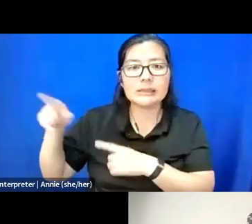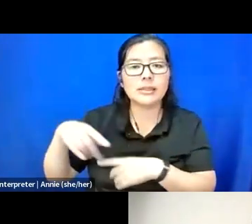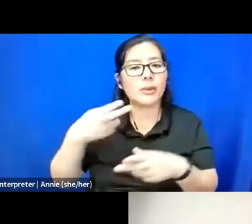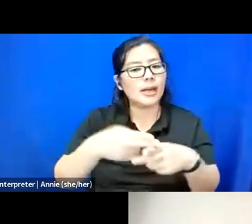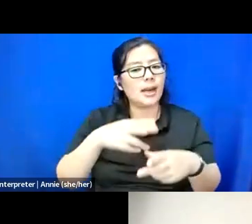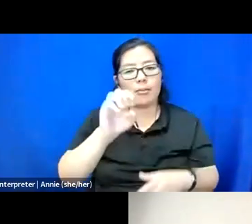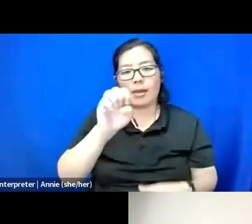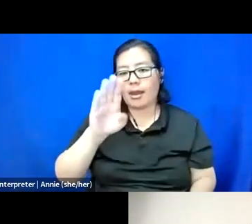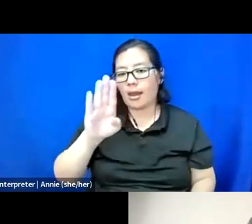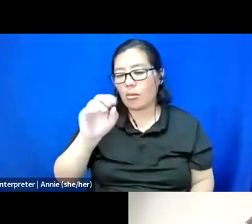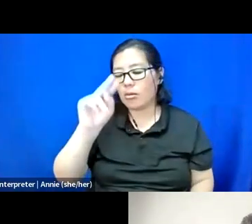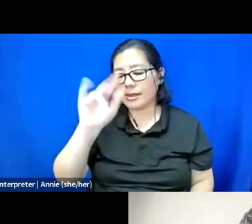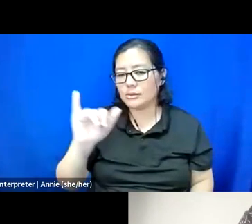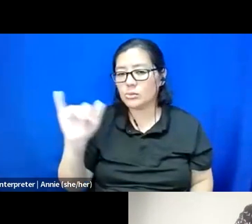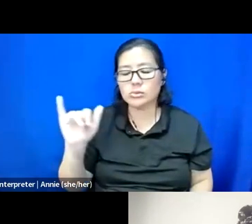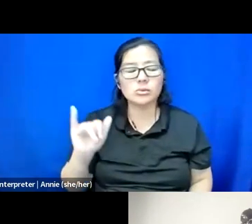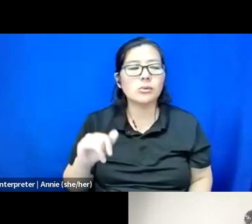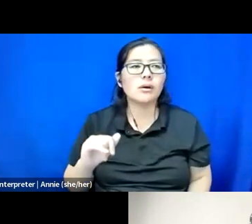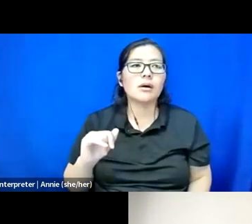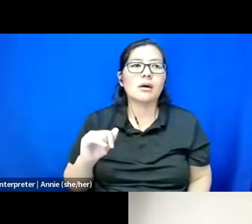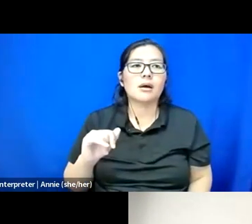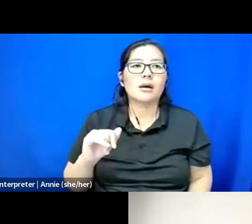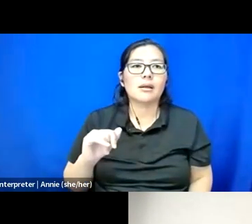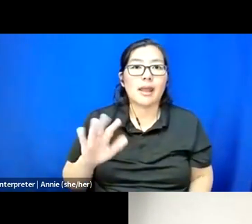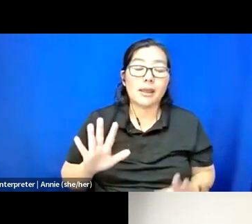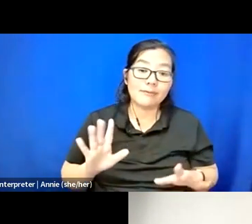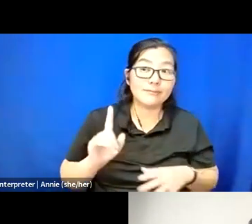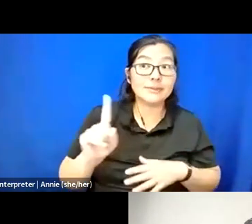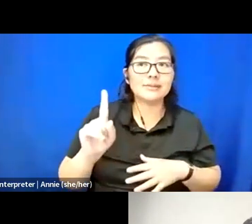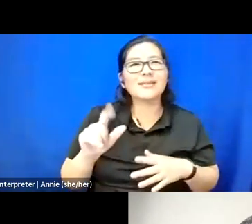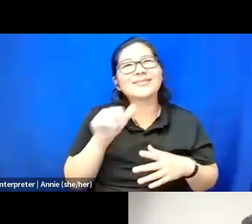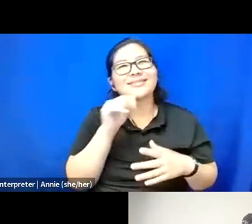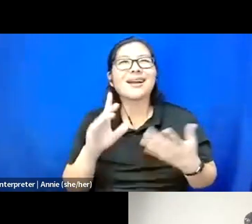stepped like I don't want to say stepped up because it's not like a go champ.